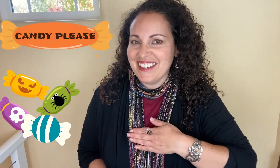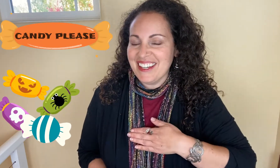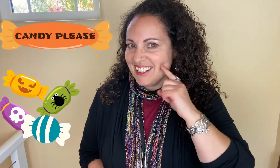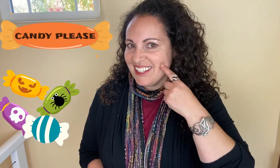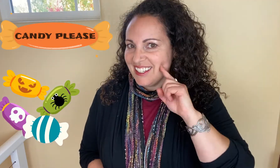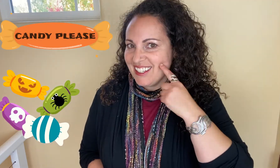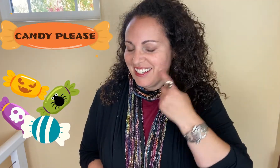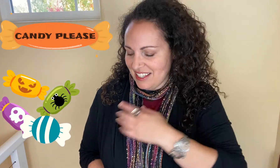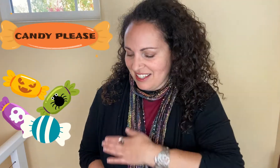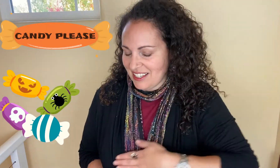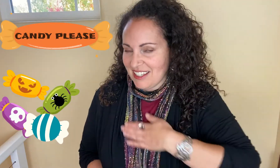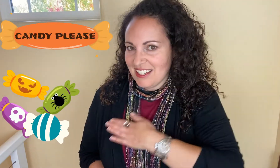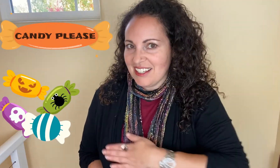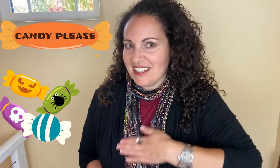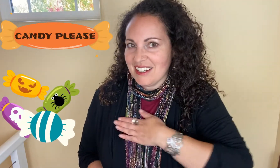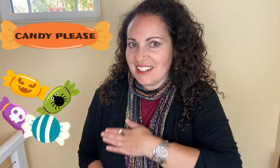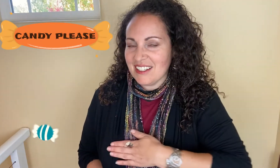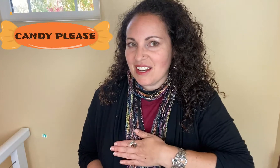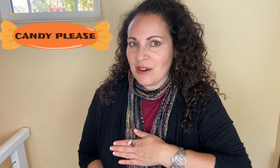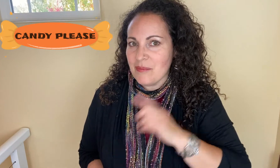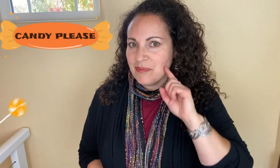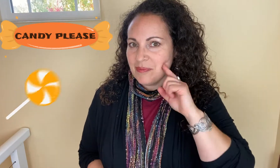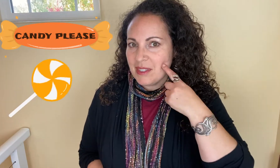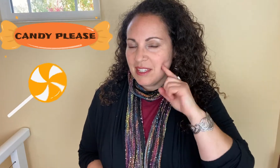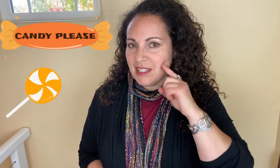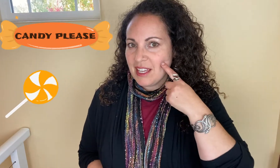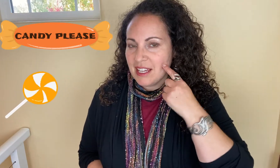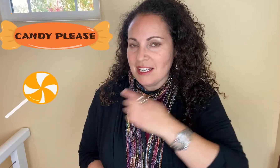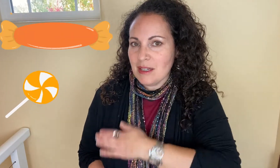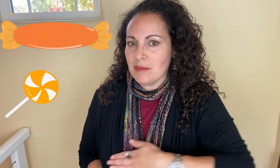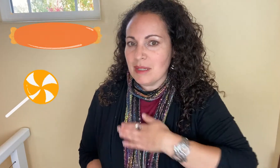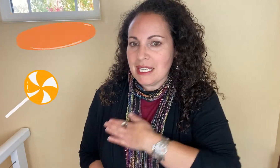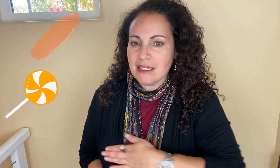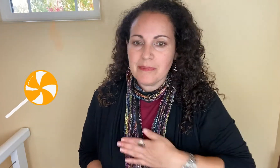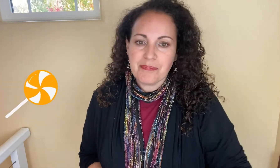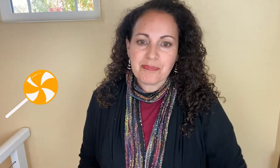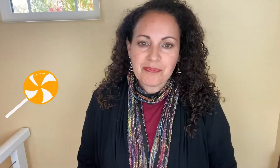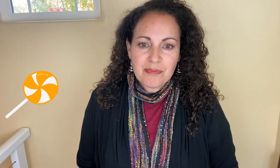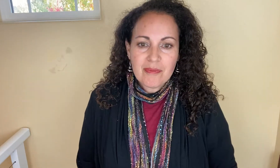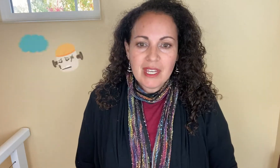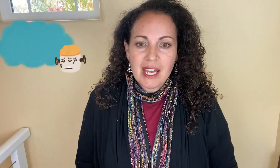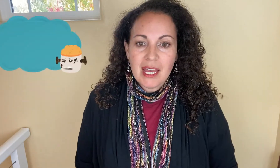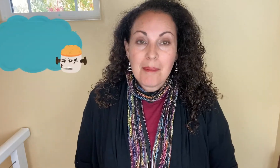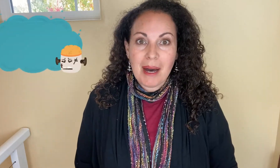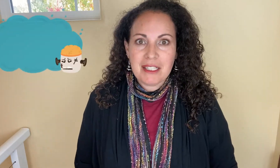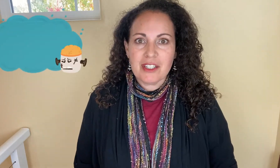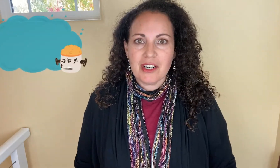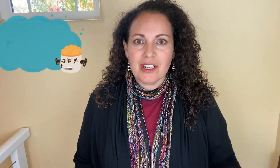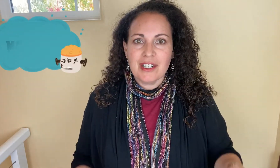There you go. Candy please. MONSTER.